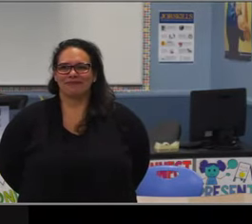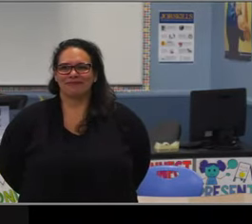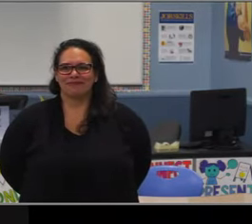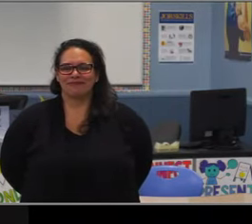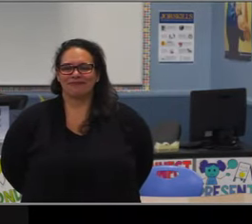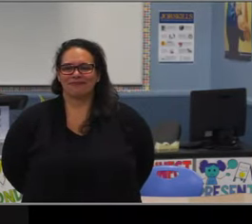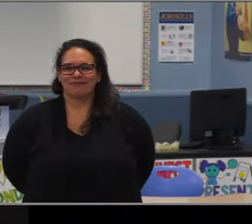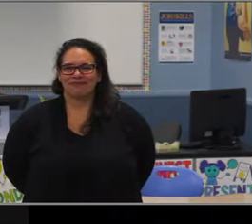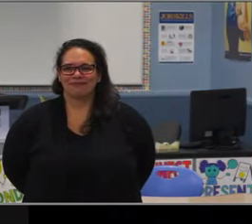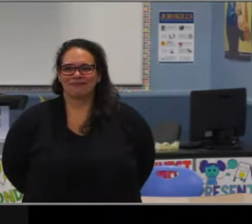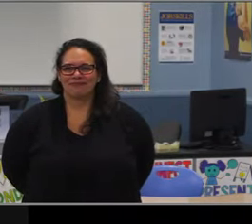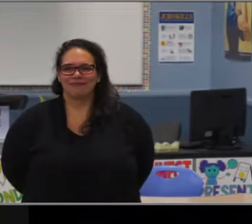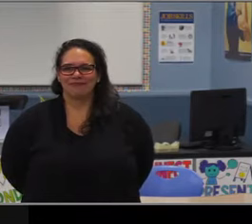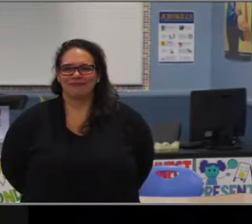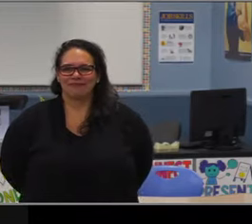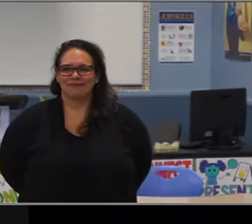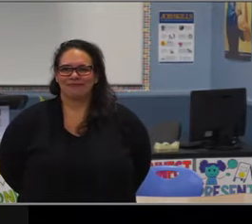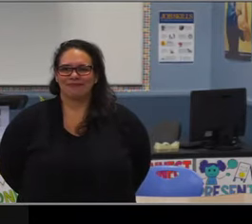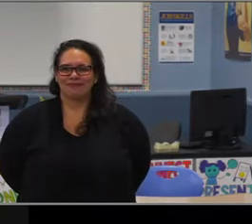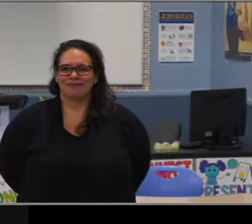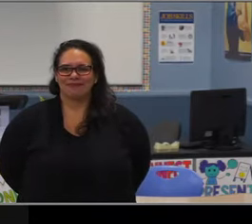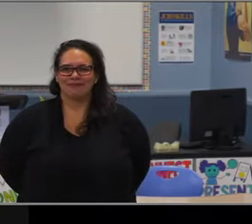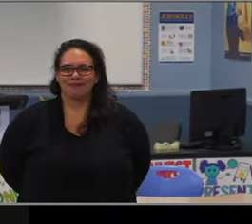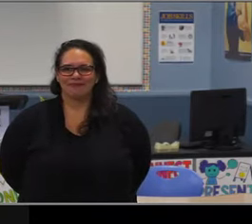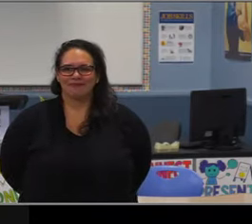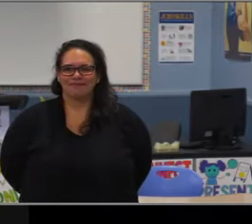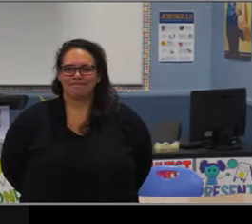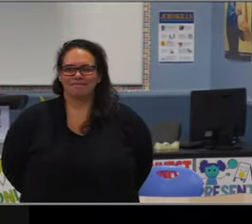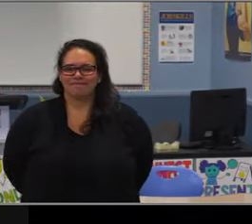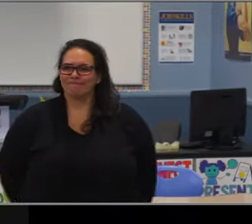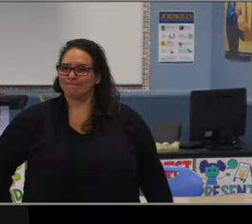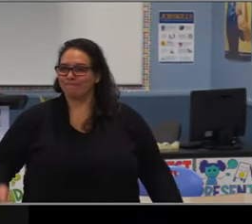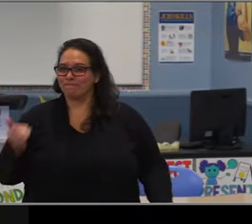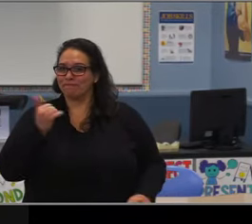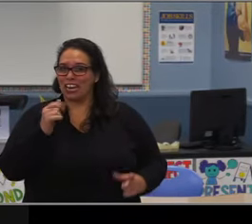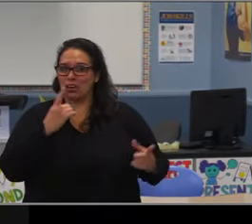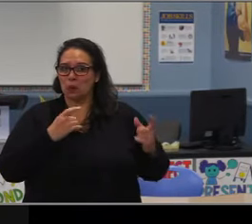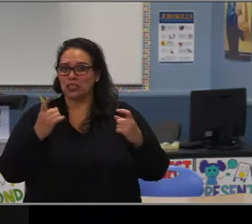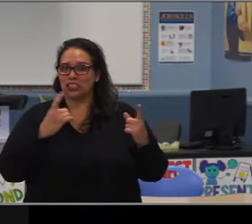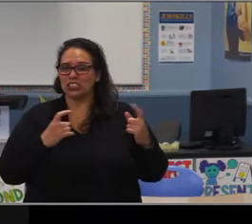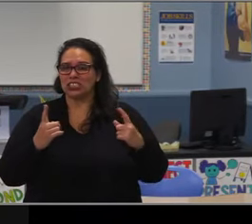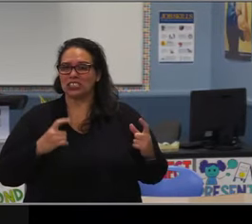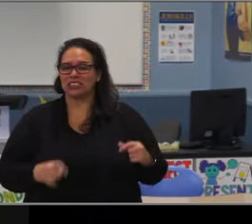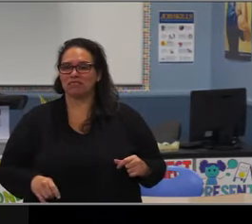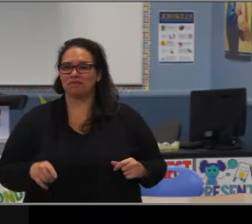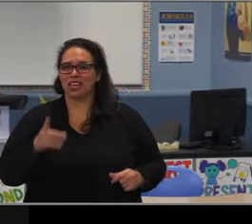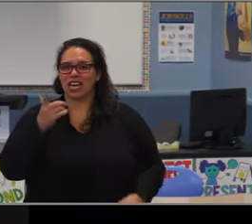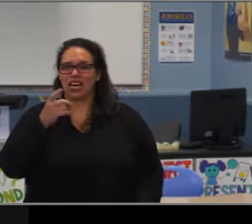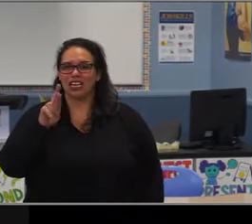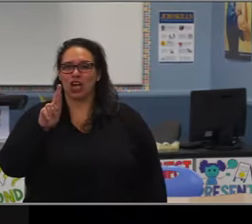Yeah. There are several criteria used for that math six placement, one of which is aspect scores.